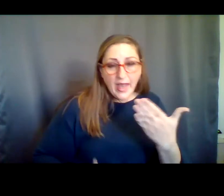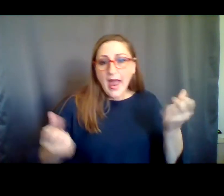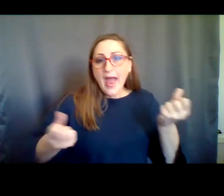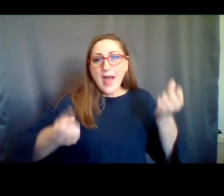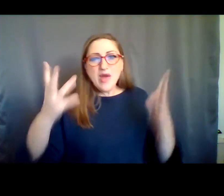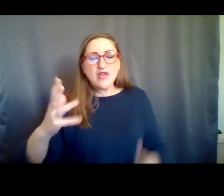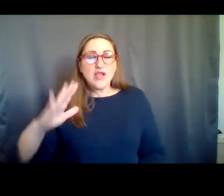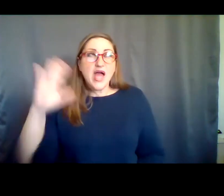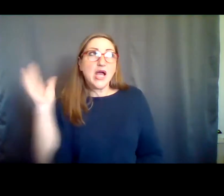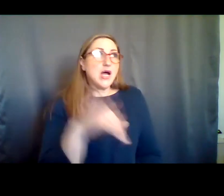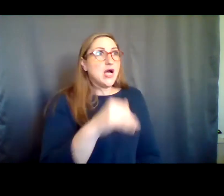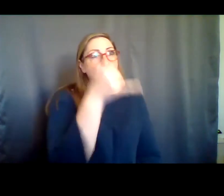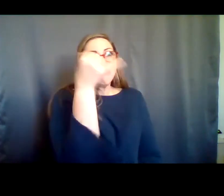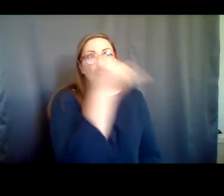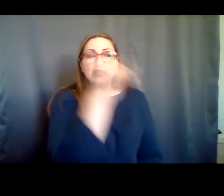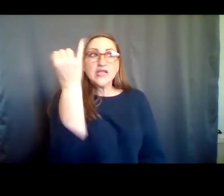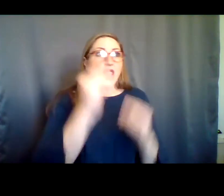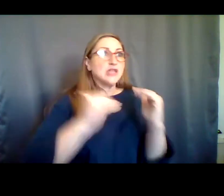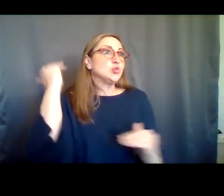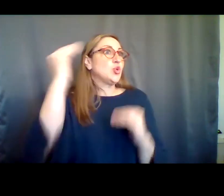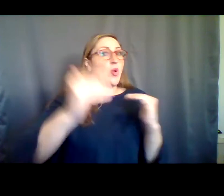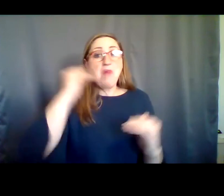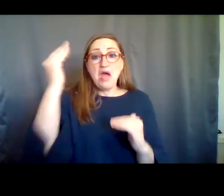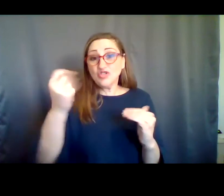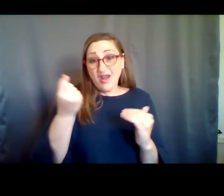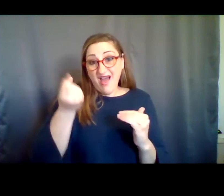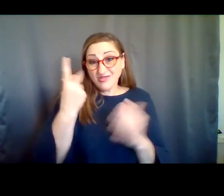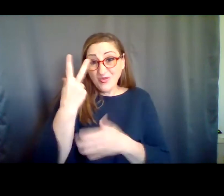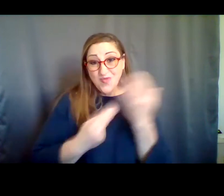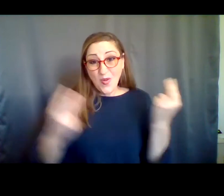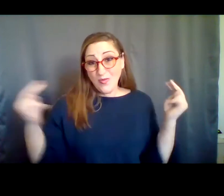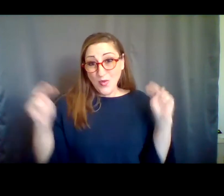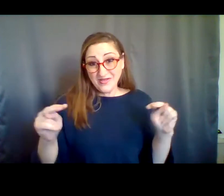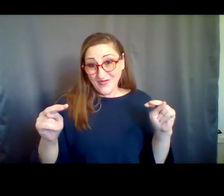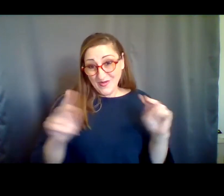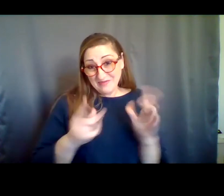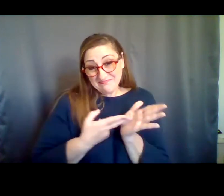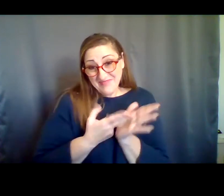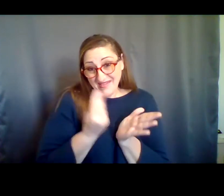that approach and there are many who thought it was completely ridiculous and over the top and I completely understand. I have found